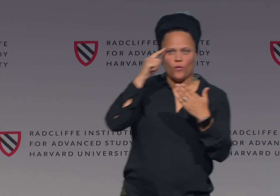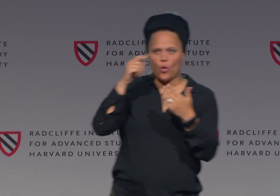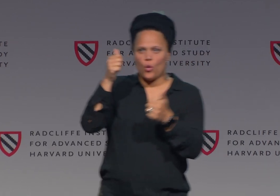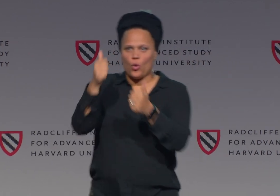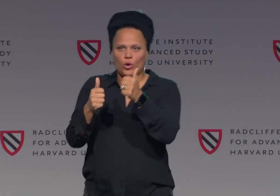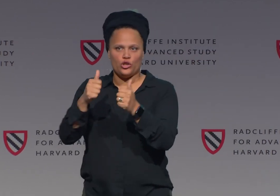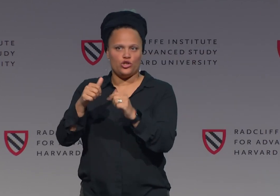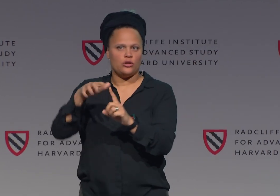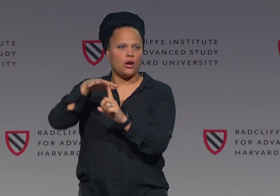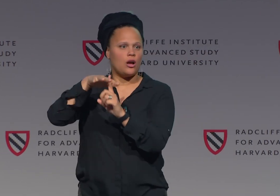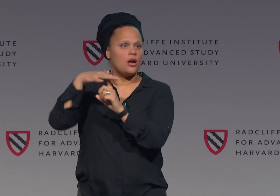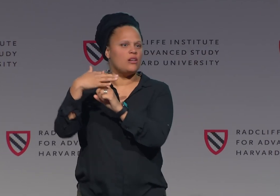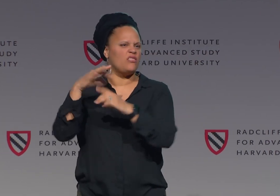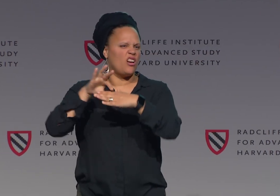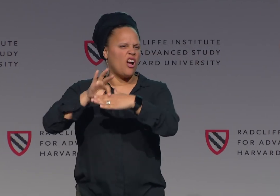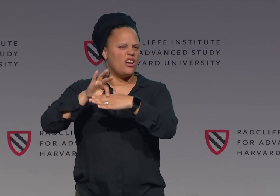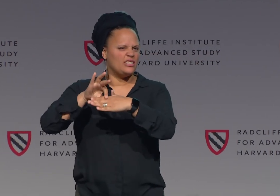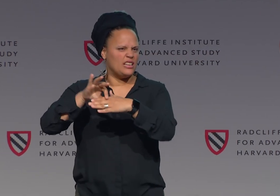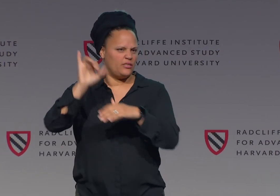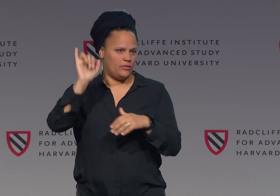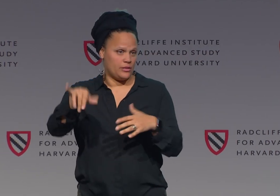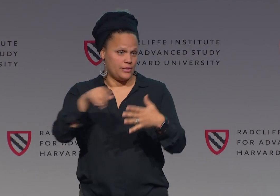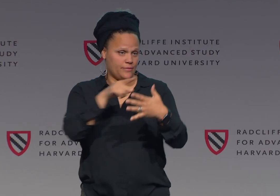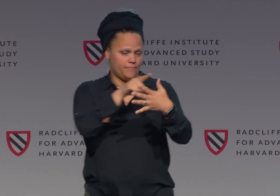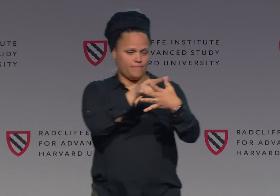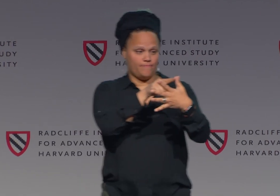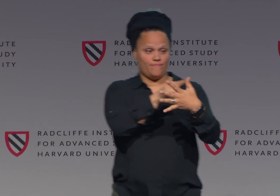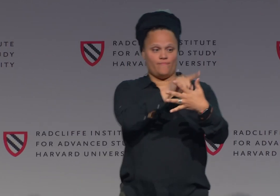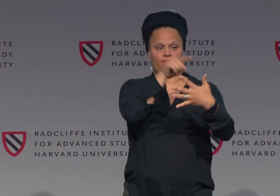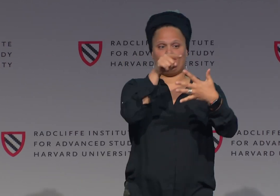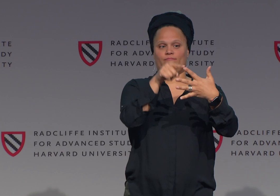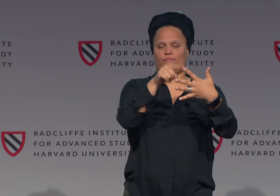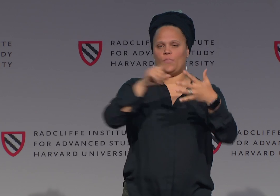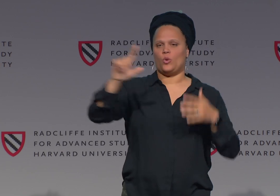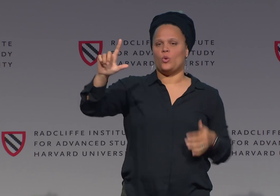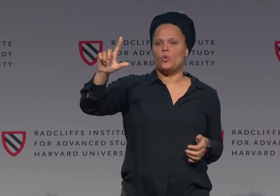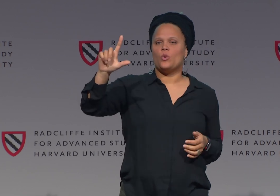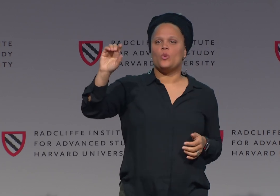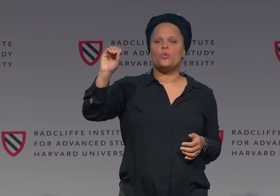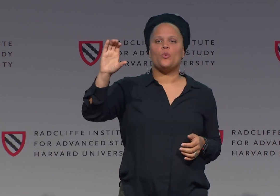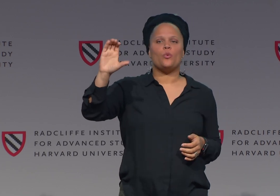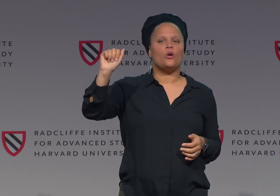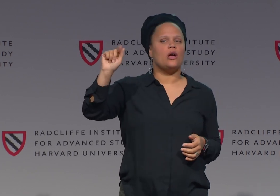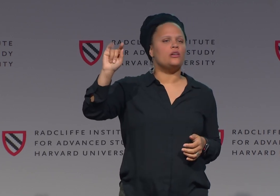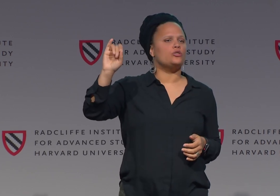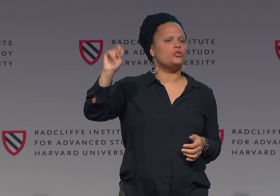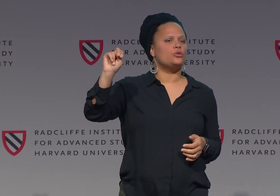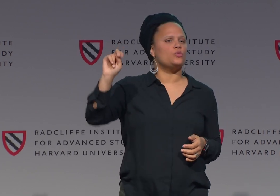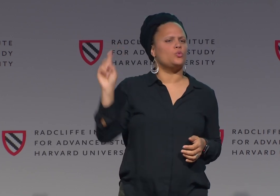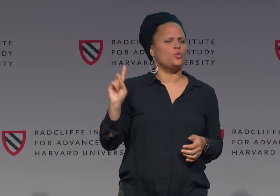Now, which hand shape you use really is dependent on context.